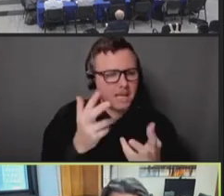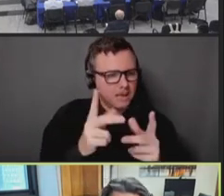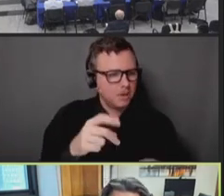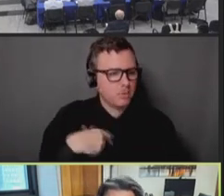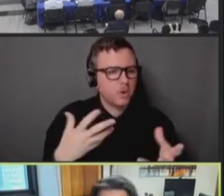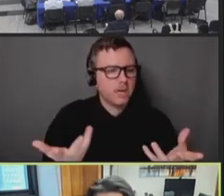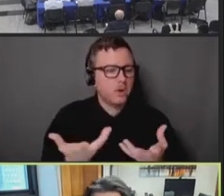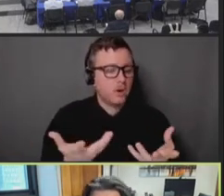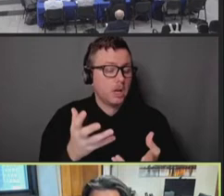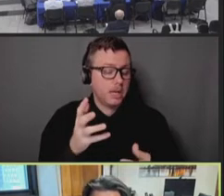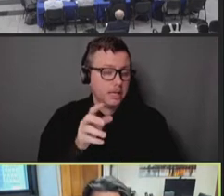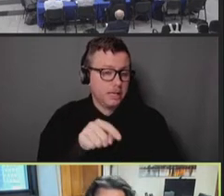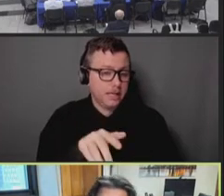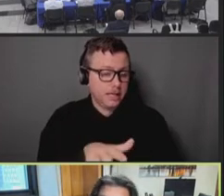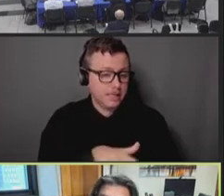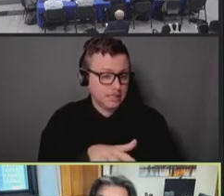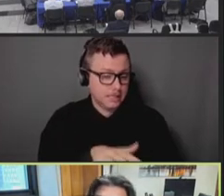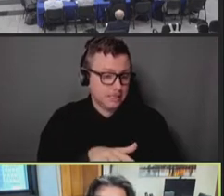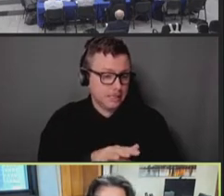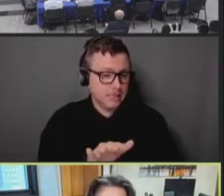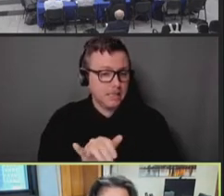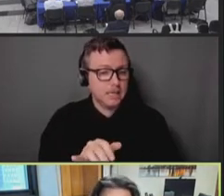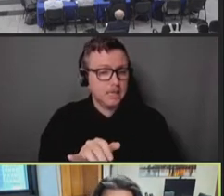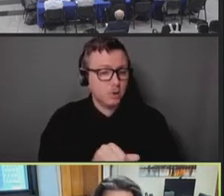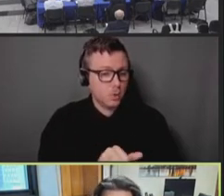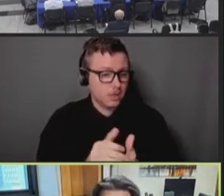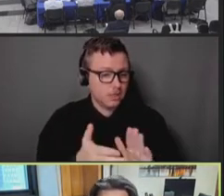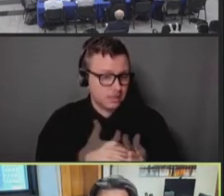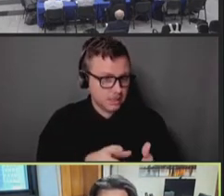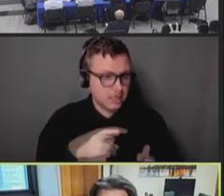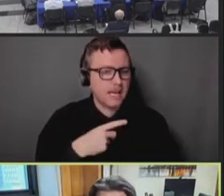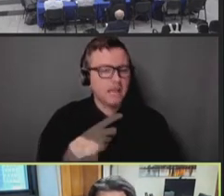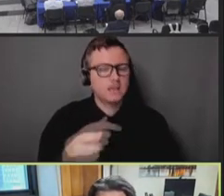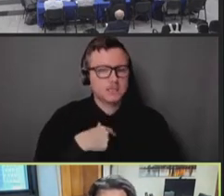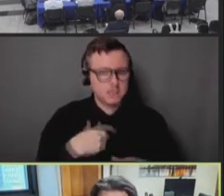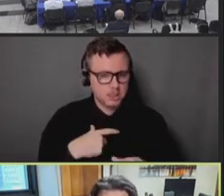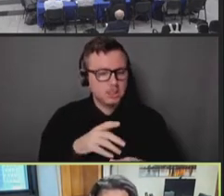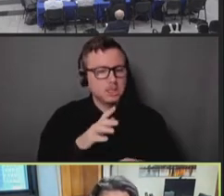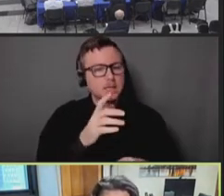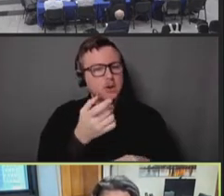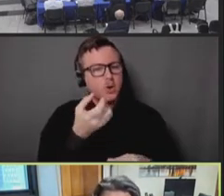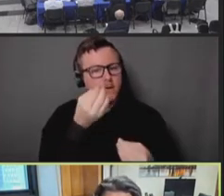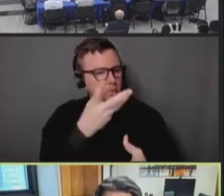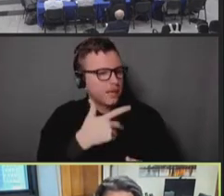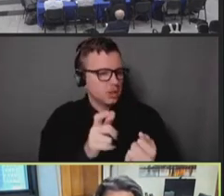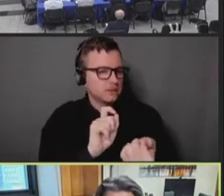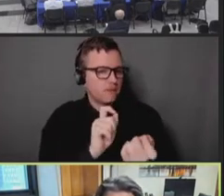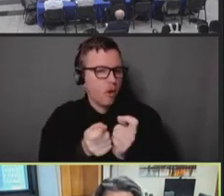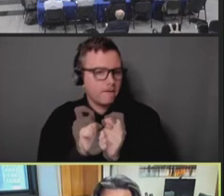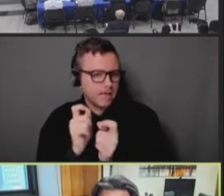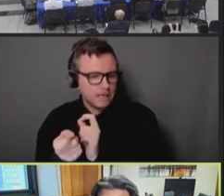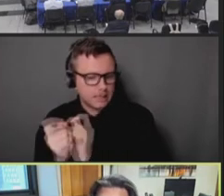at the time. Obviously, eligibility is evolving as we move closer and closer towards a potential